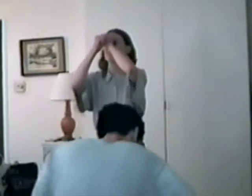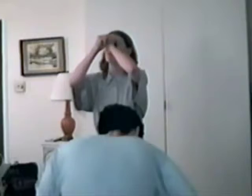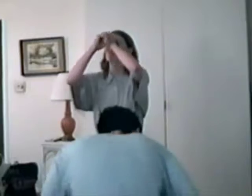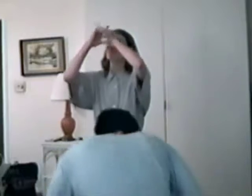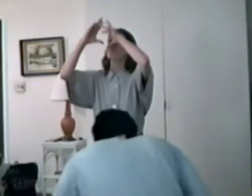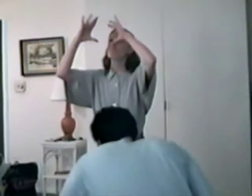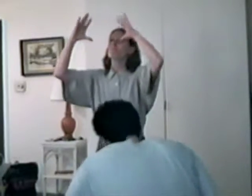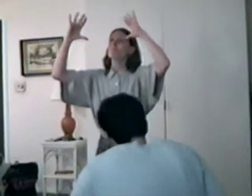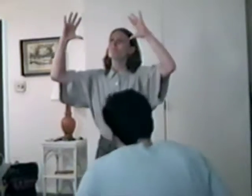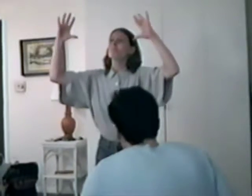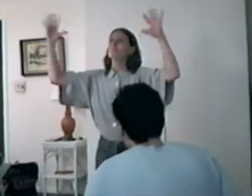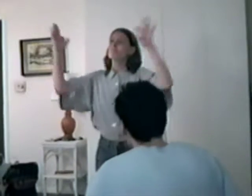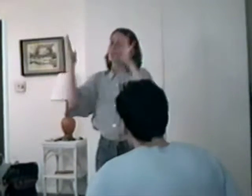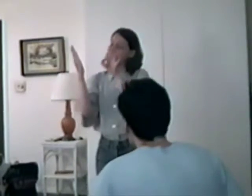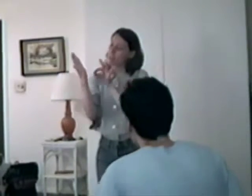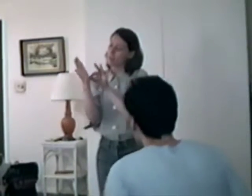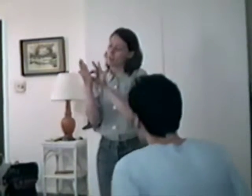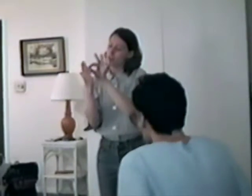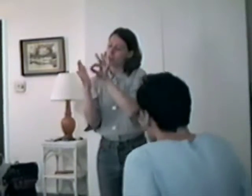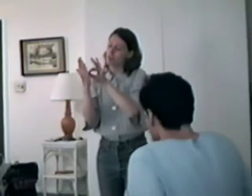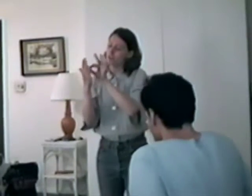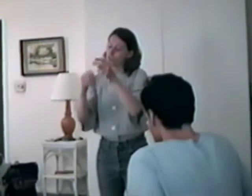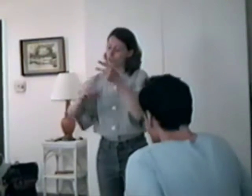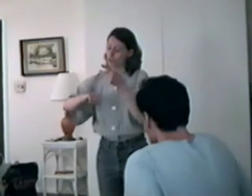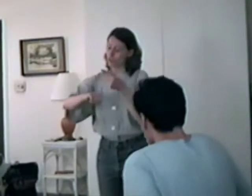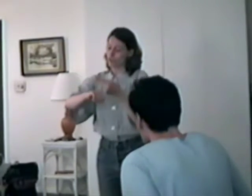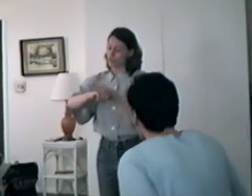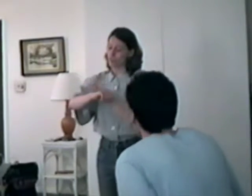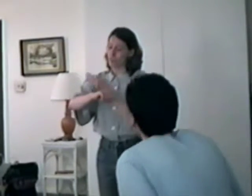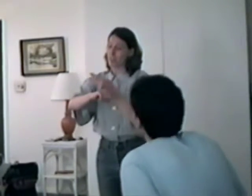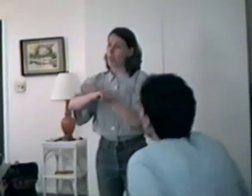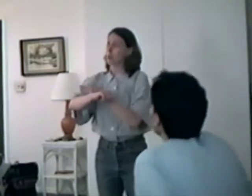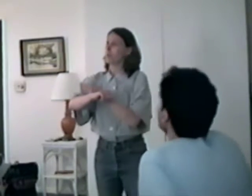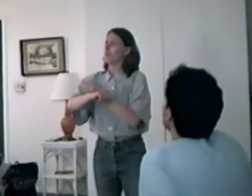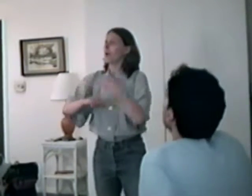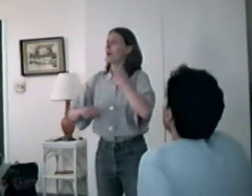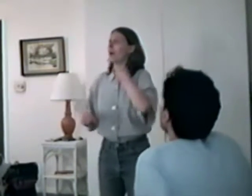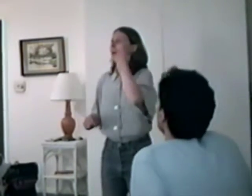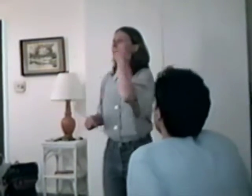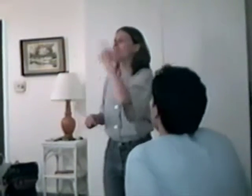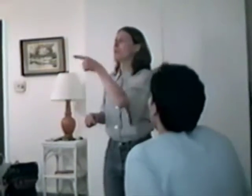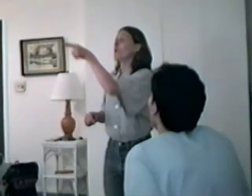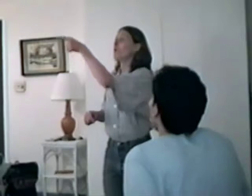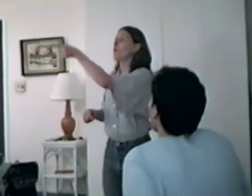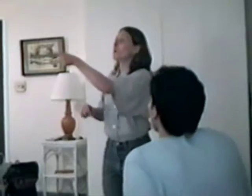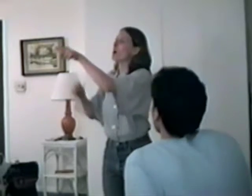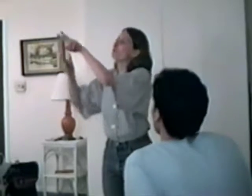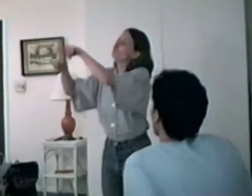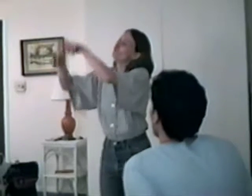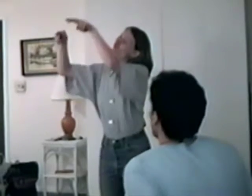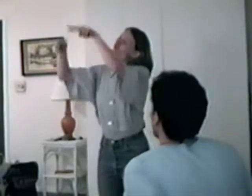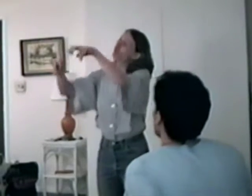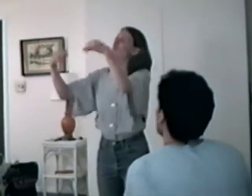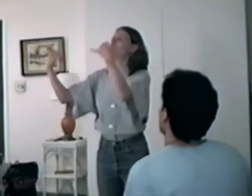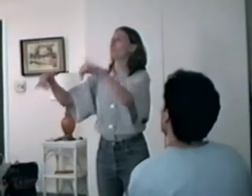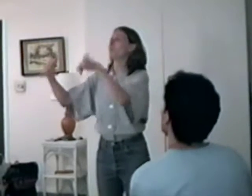Watches over all his sheep 1 say a prayer and